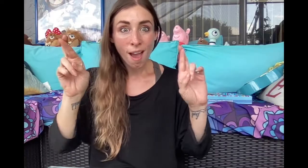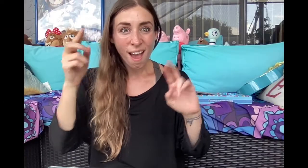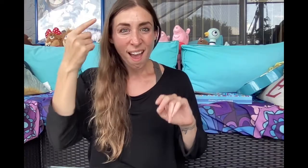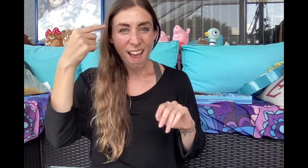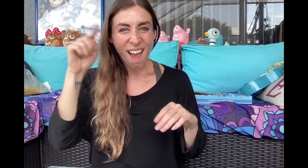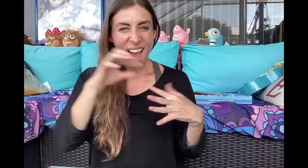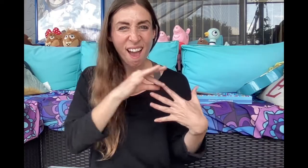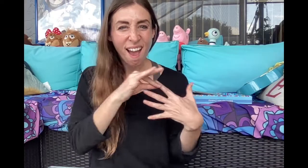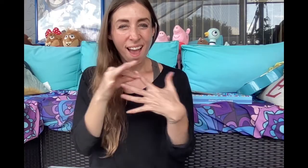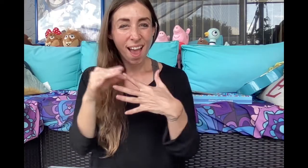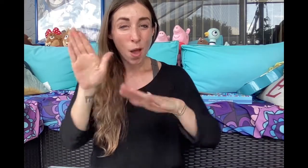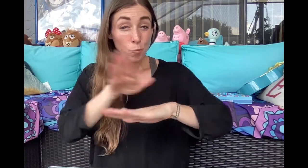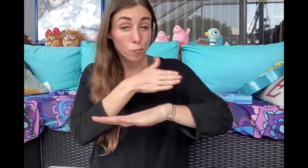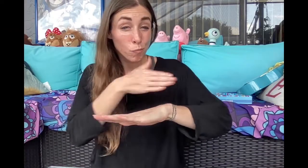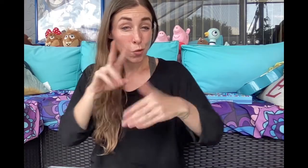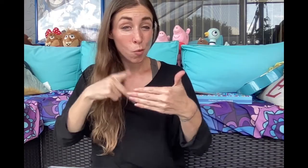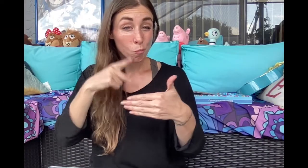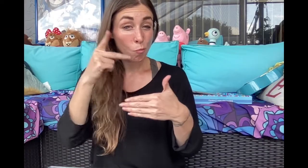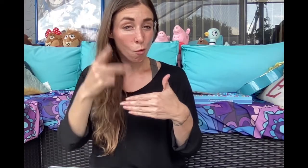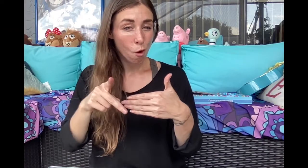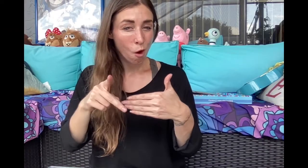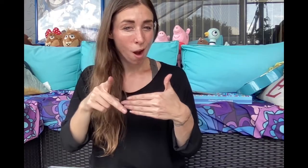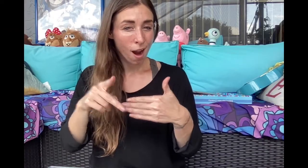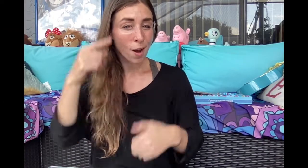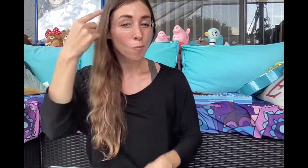Are you ready for a special music program?